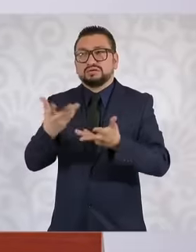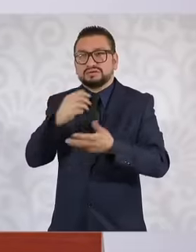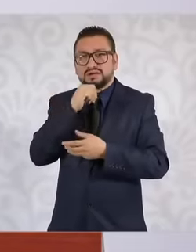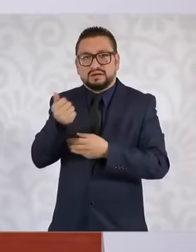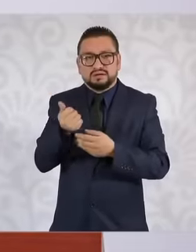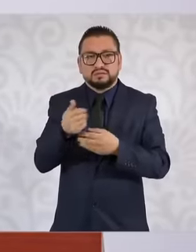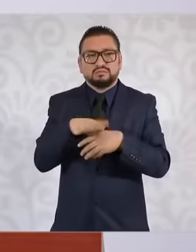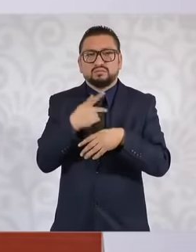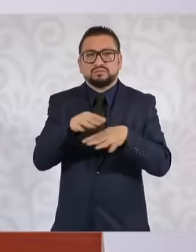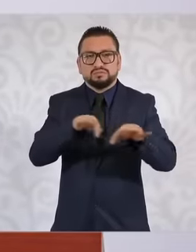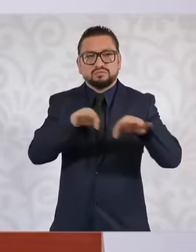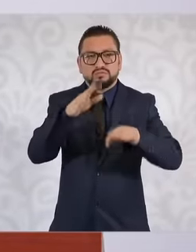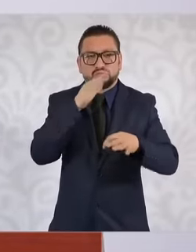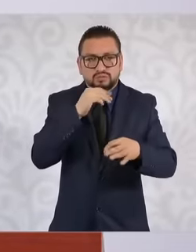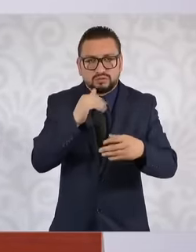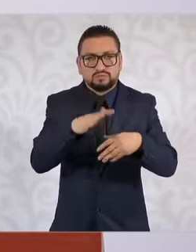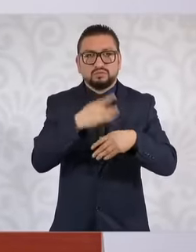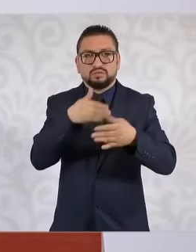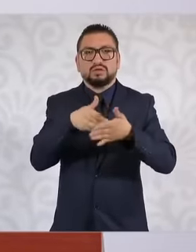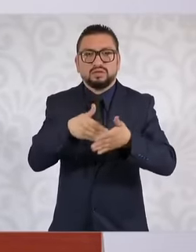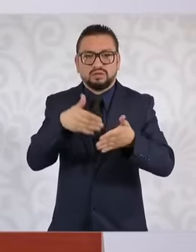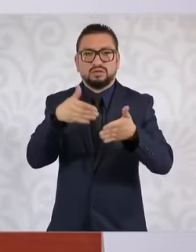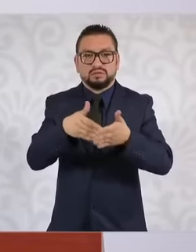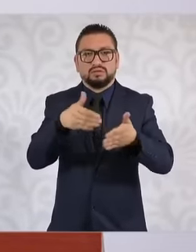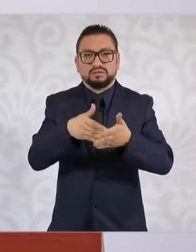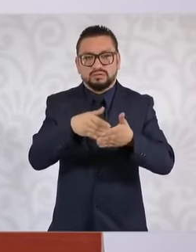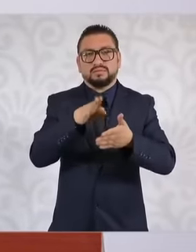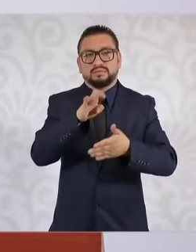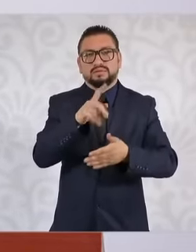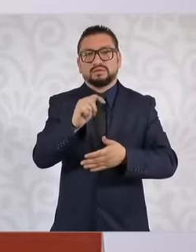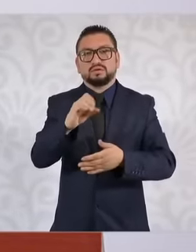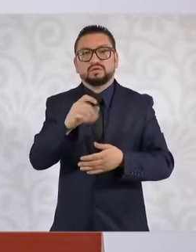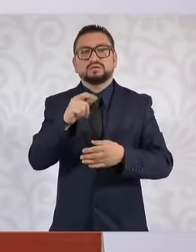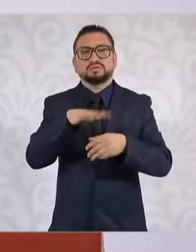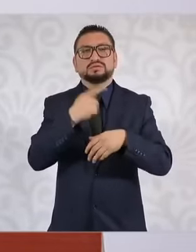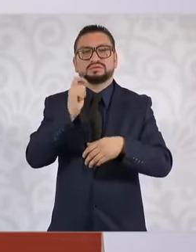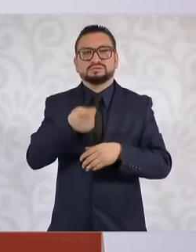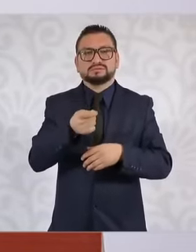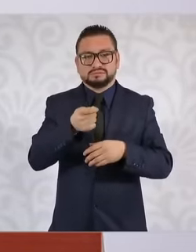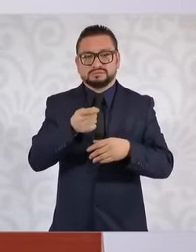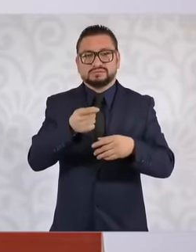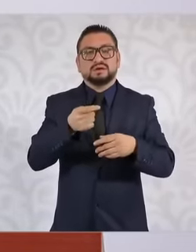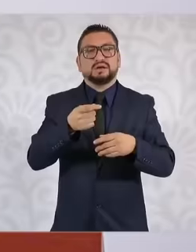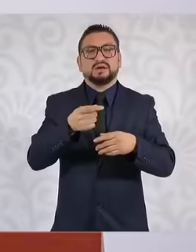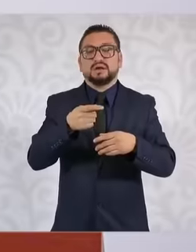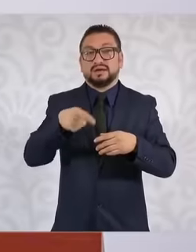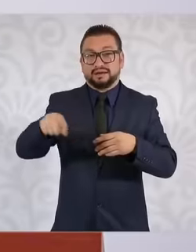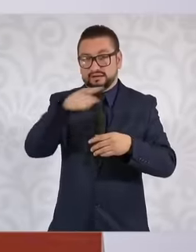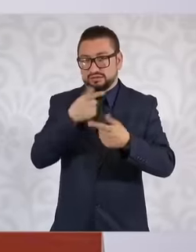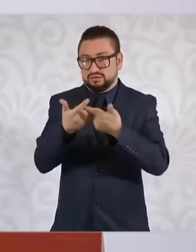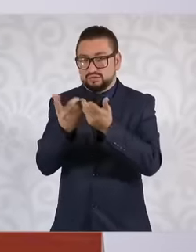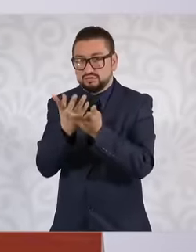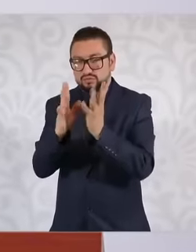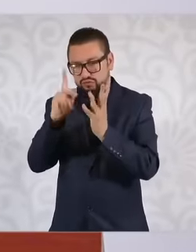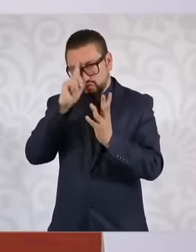because it is stuck in the vetoes to eliminate the veto to that this council can really